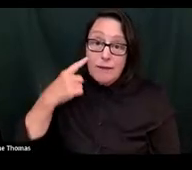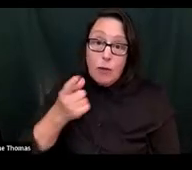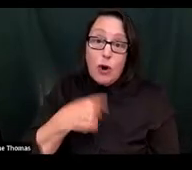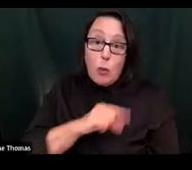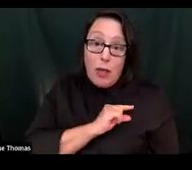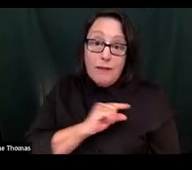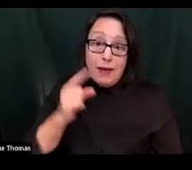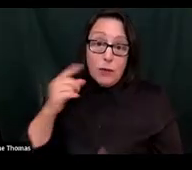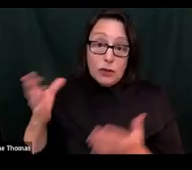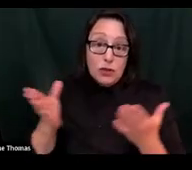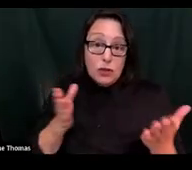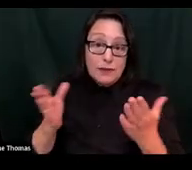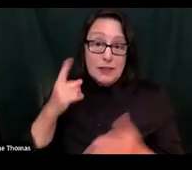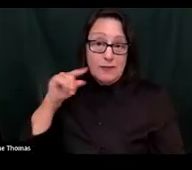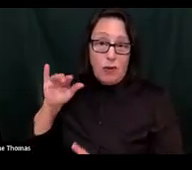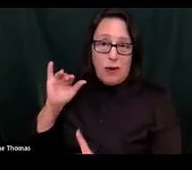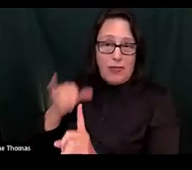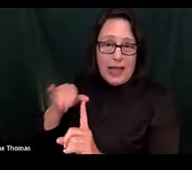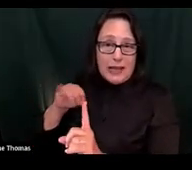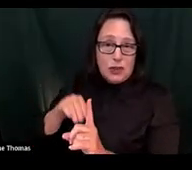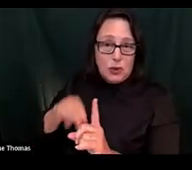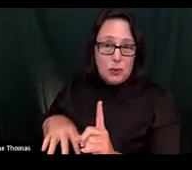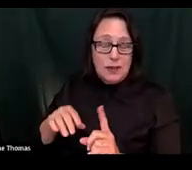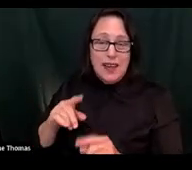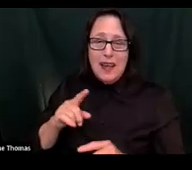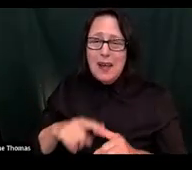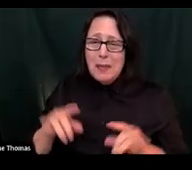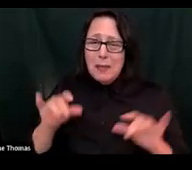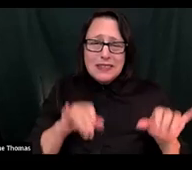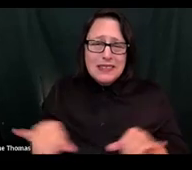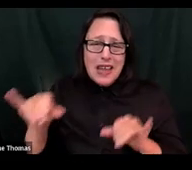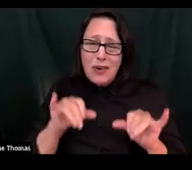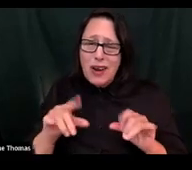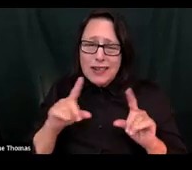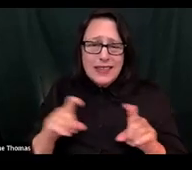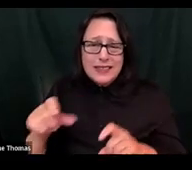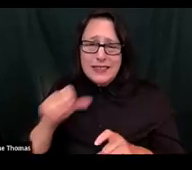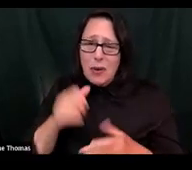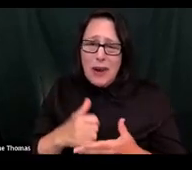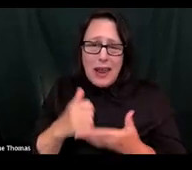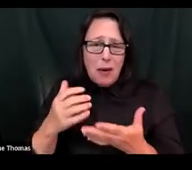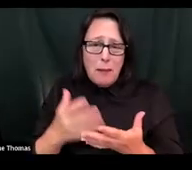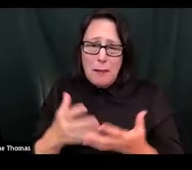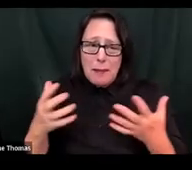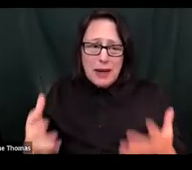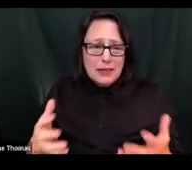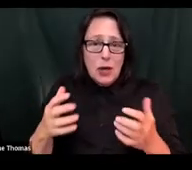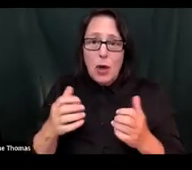services, but they really don't help much when you're talking about what do